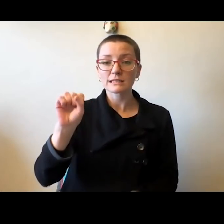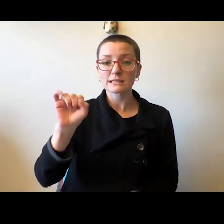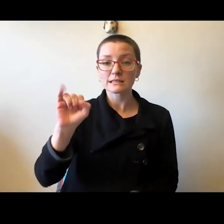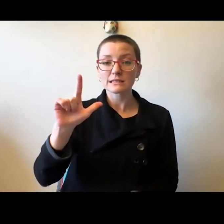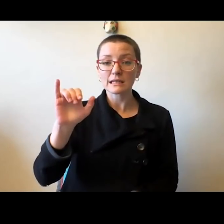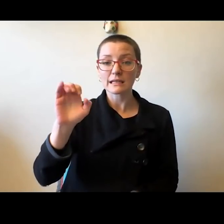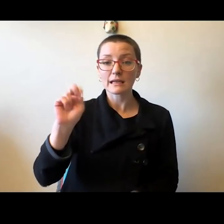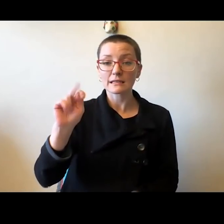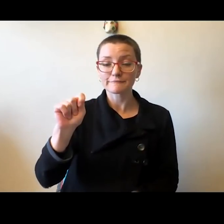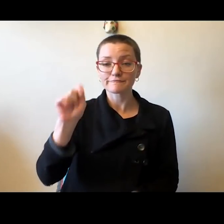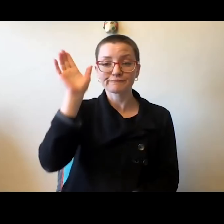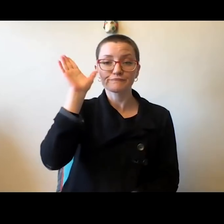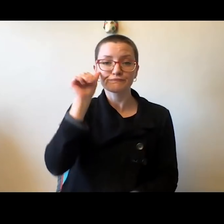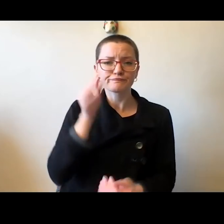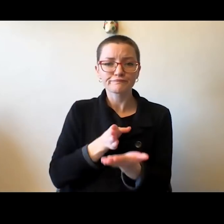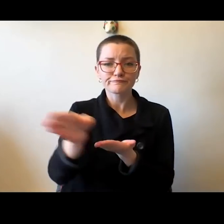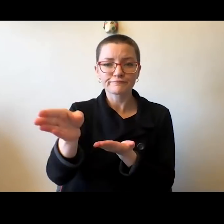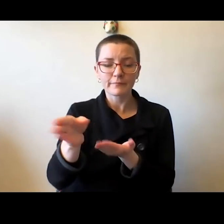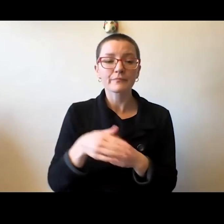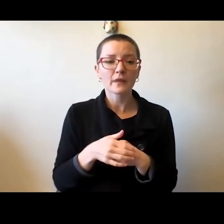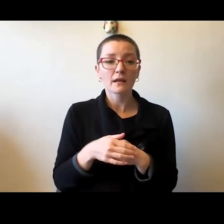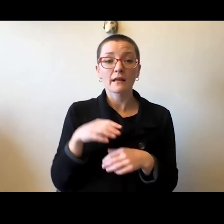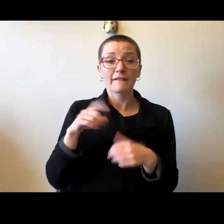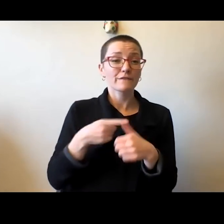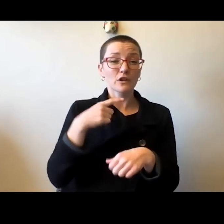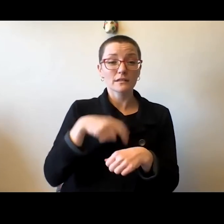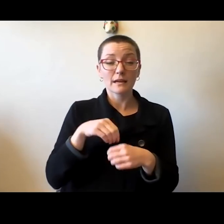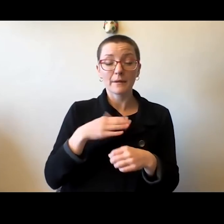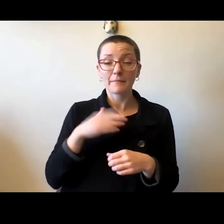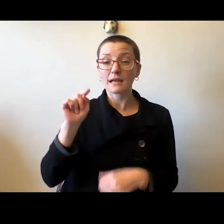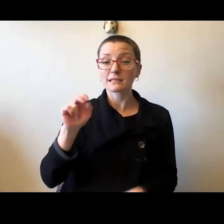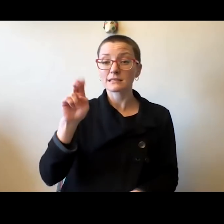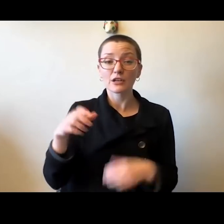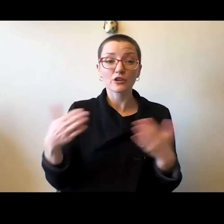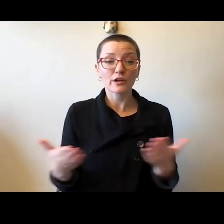And for the first time in my tenure here, I am going to overstep my authority as Chancellor,